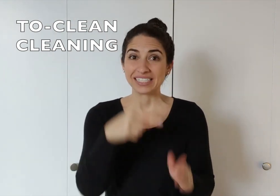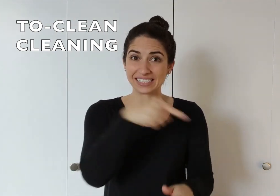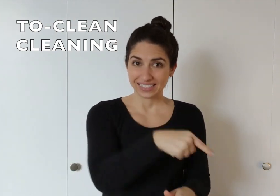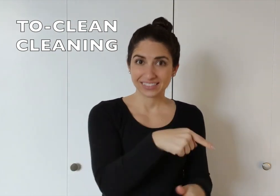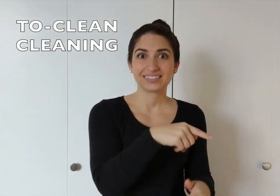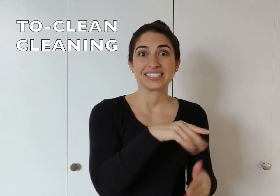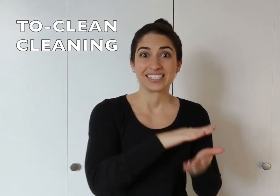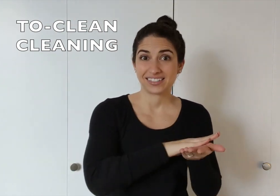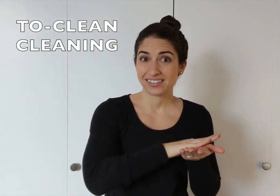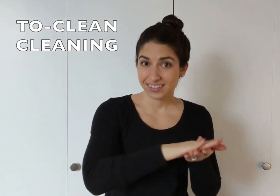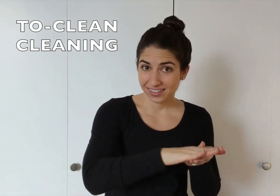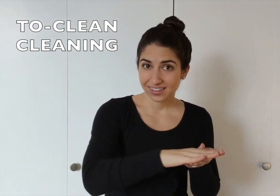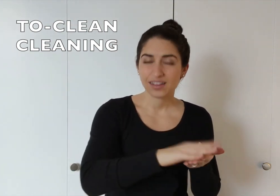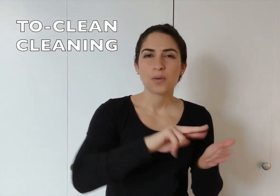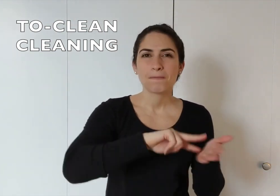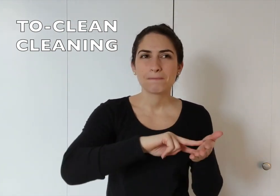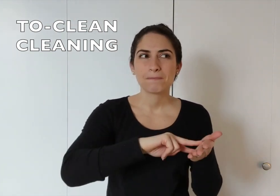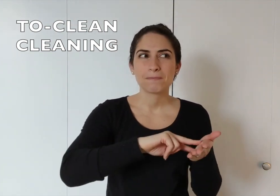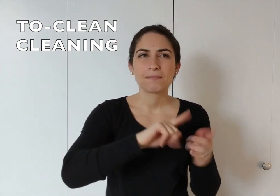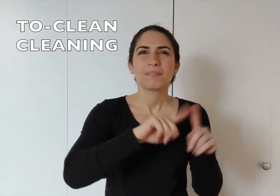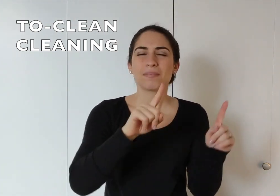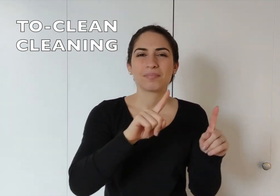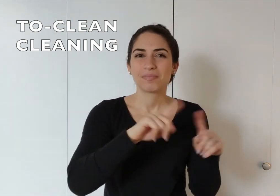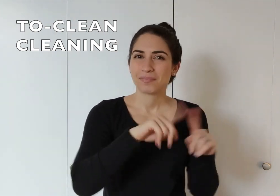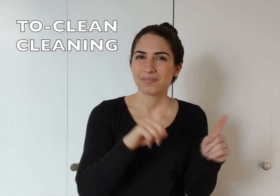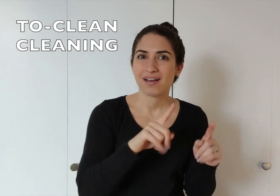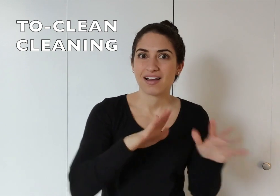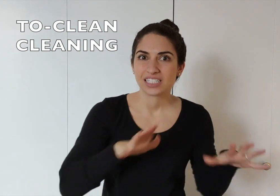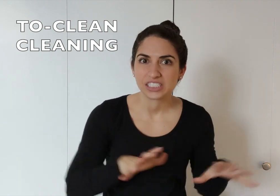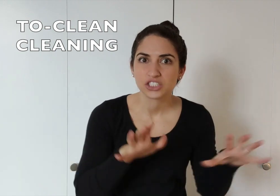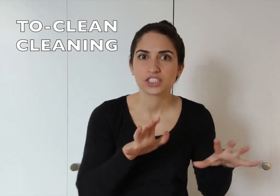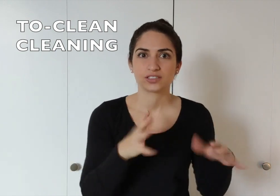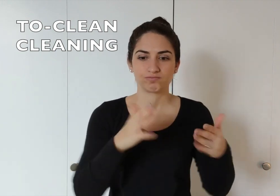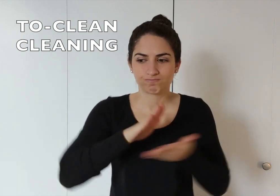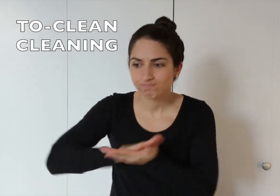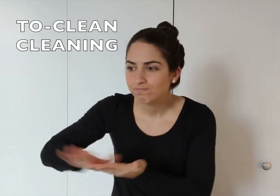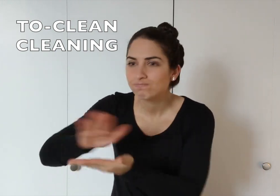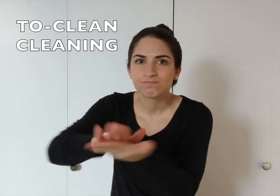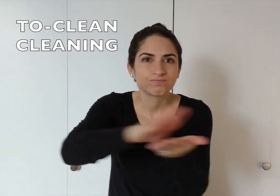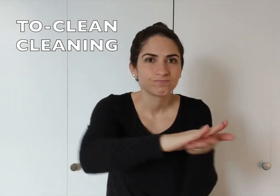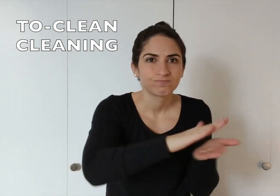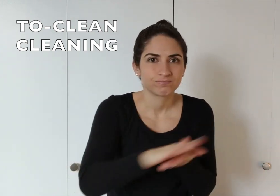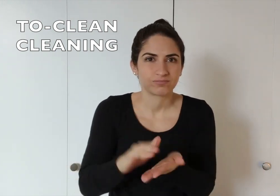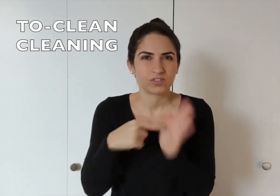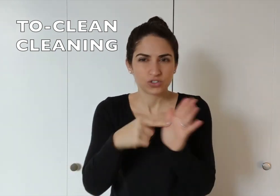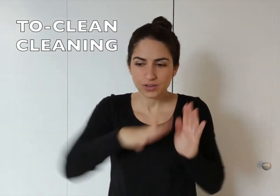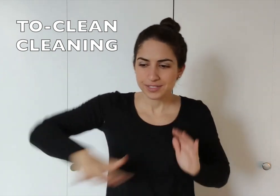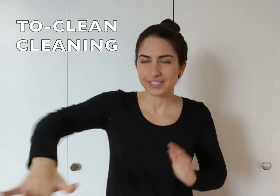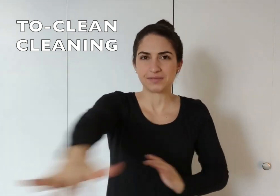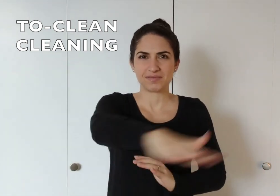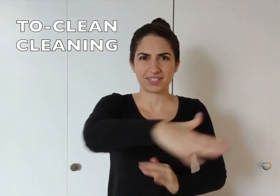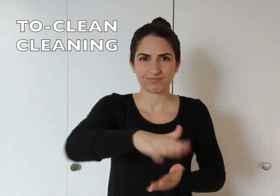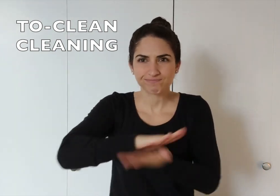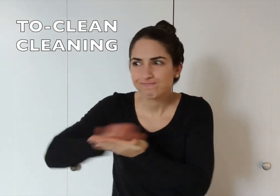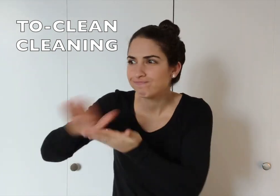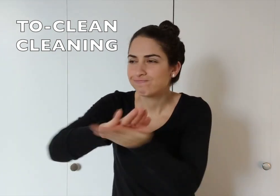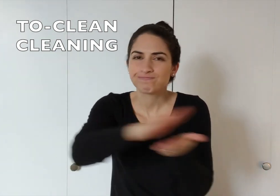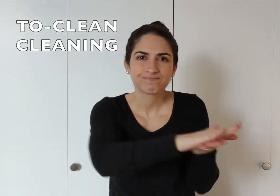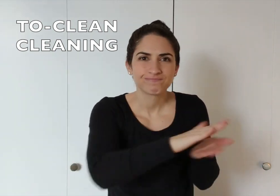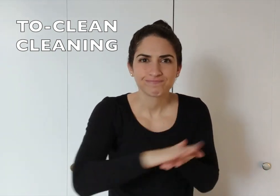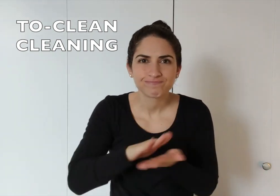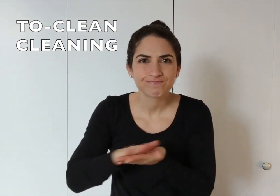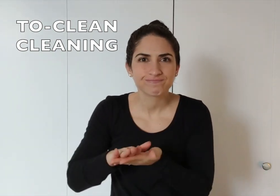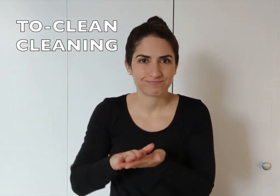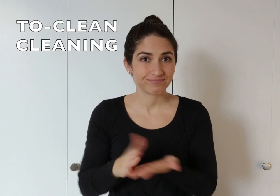It means the CLEAN sign but, the action: "cleaning" or "to clean".